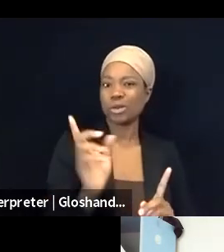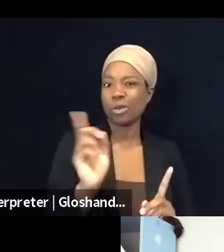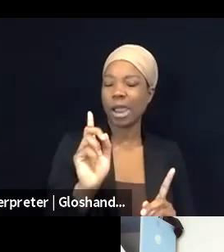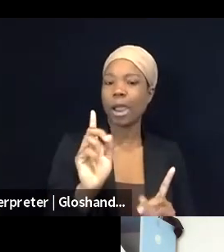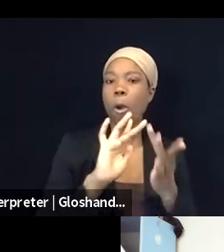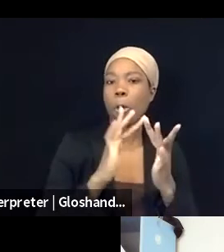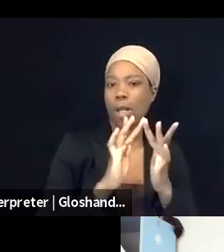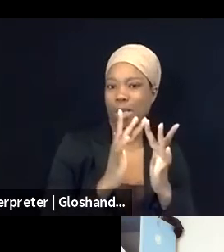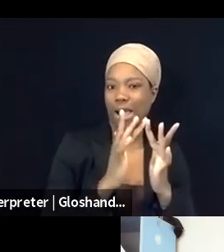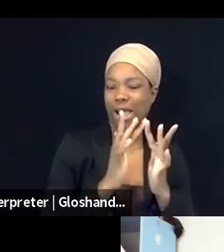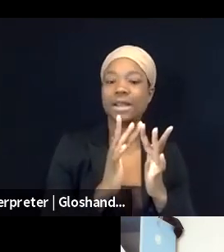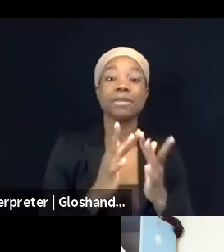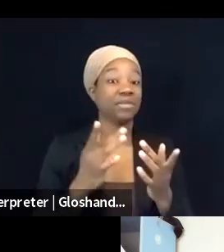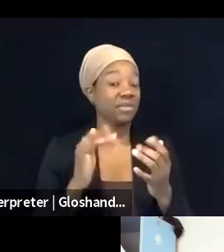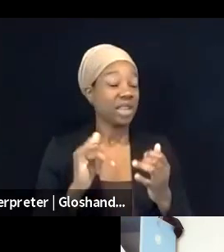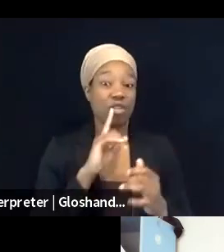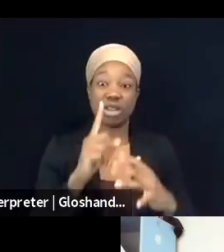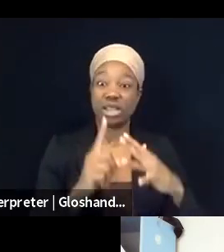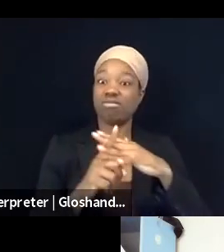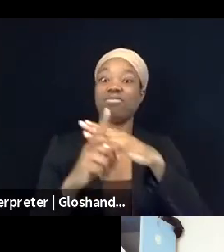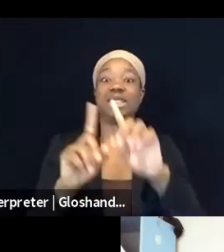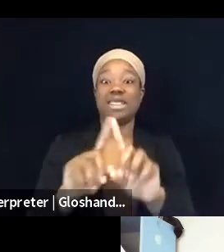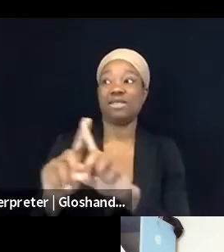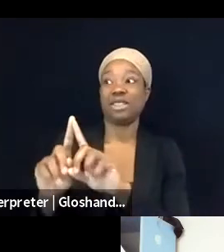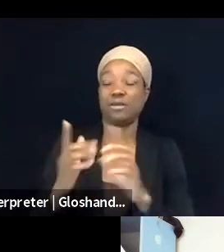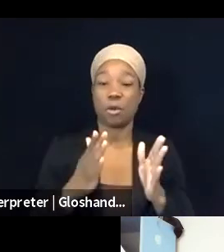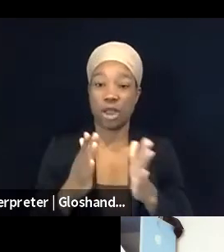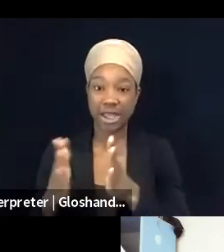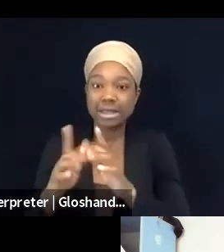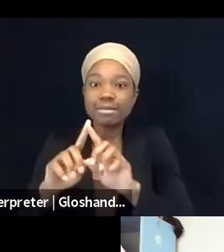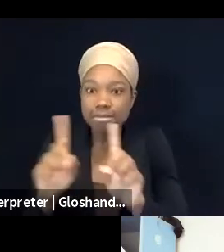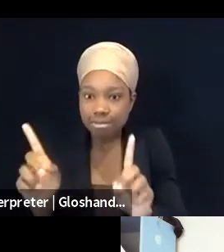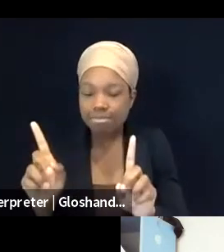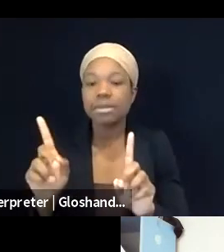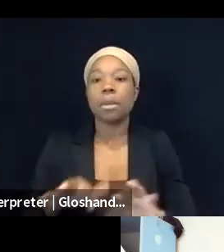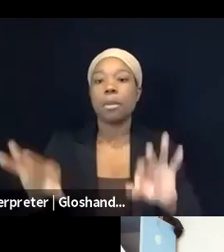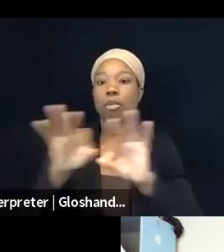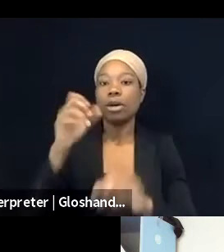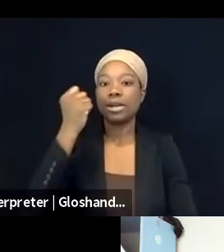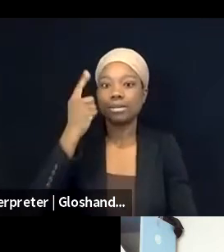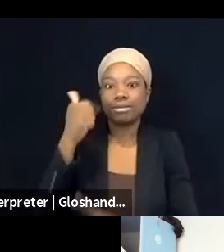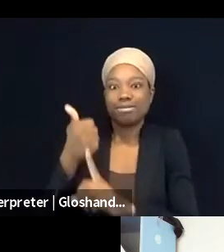but it's important to understand that there is a systematic effort that has been going on in the last few years,